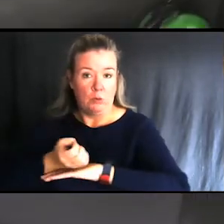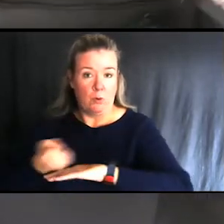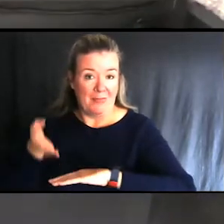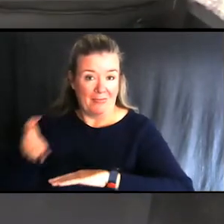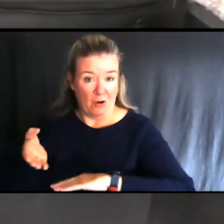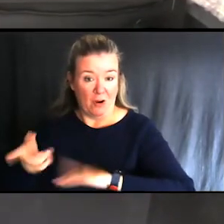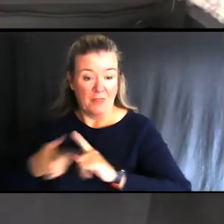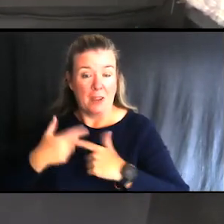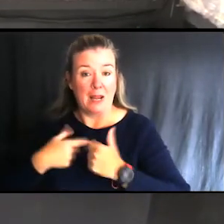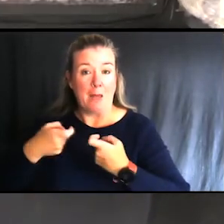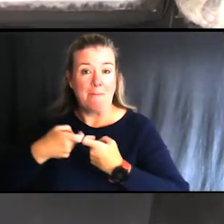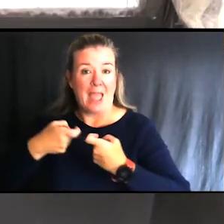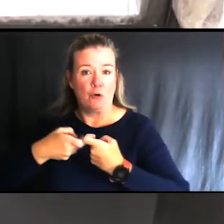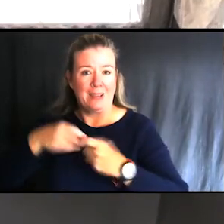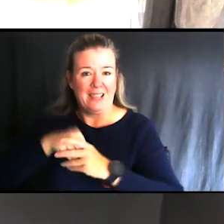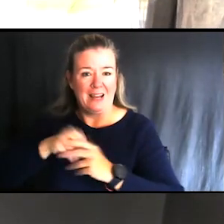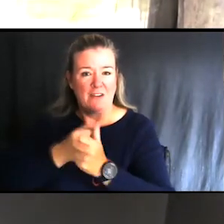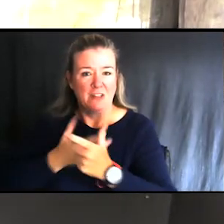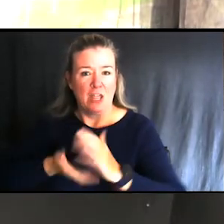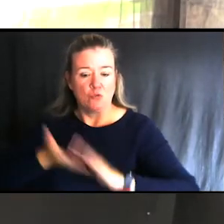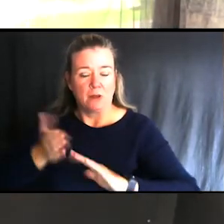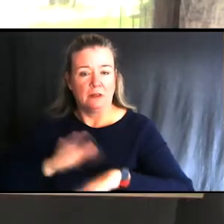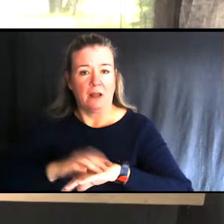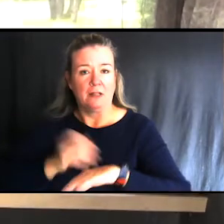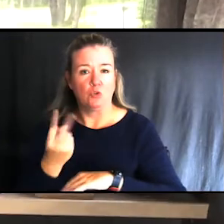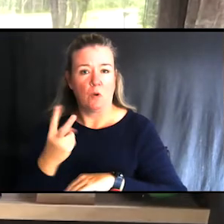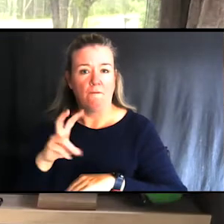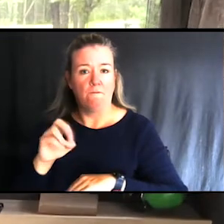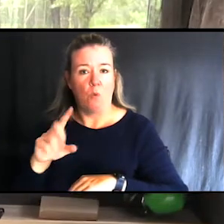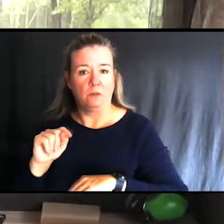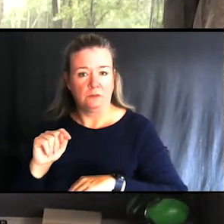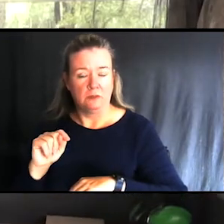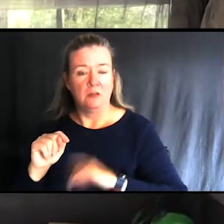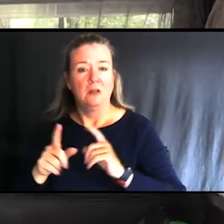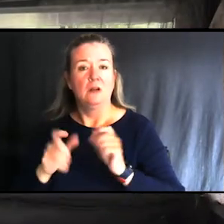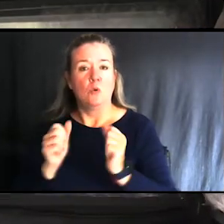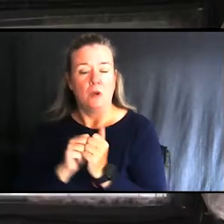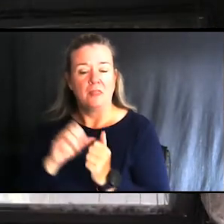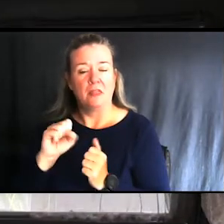Then we put a battery in there because all this stuff runs on 12-volt batteries. We also put solar panels to keep our batteries charged up.